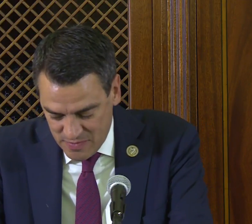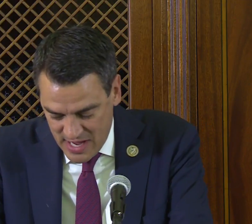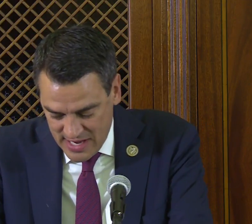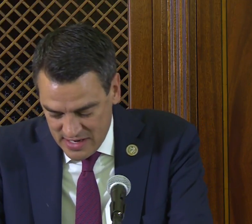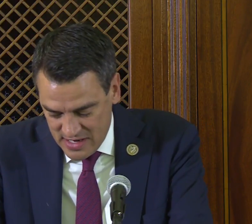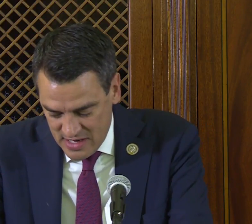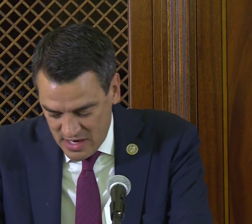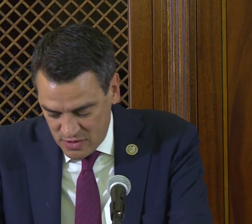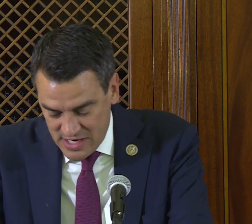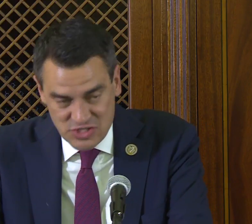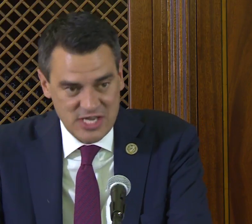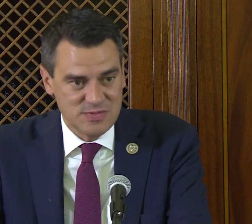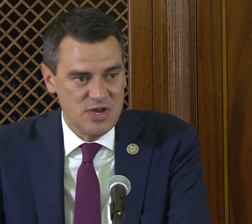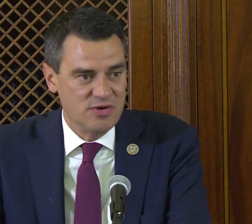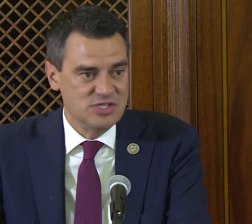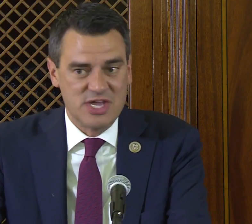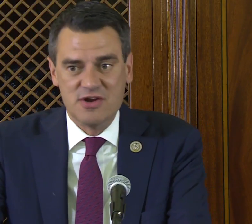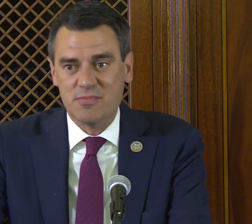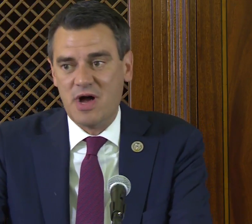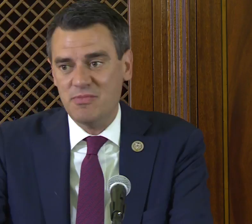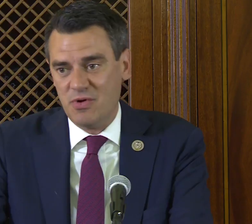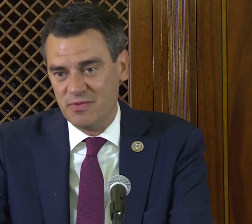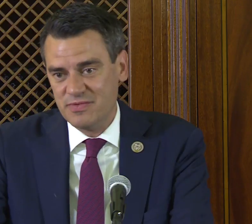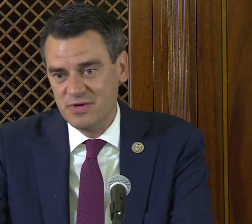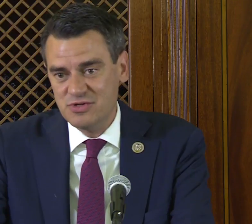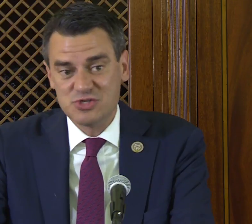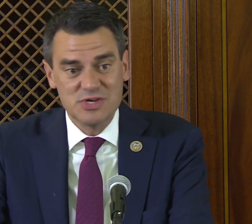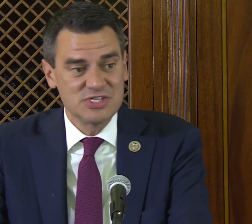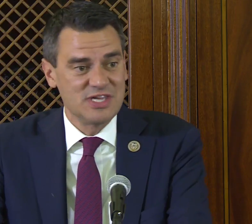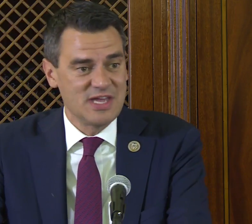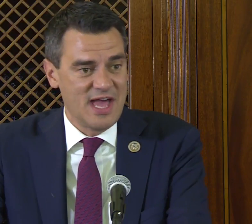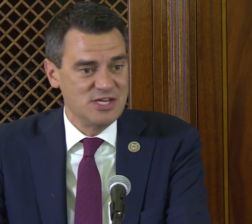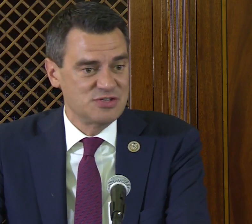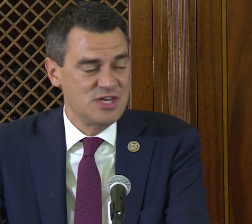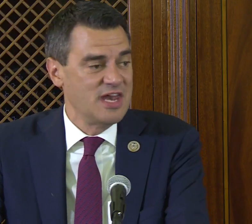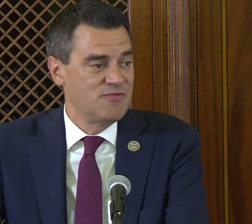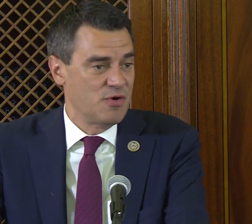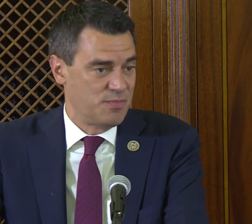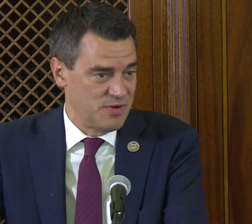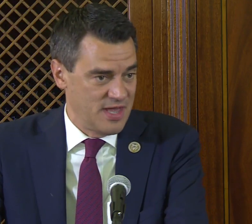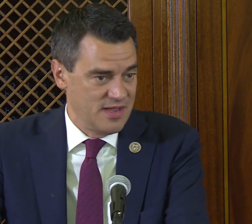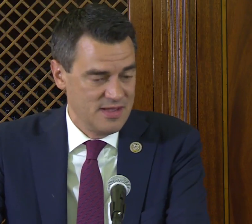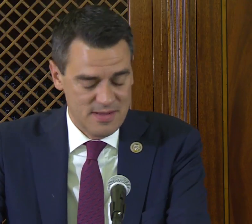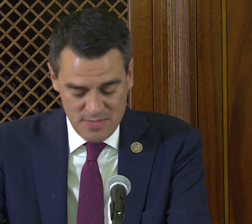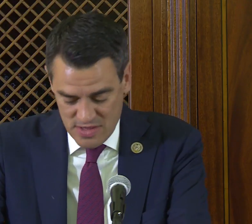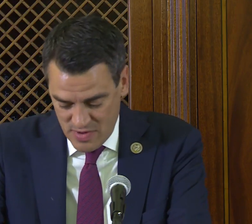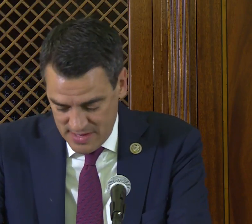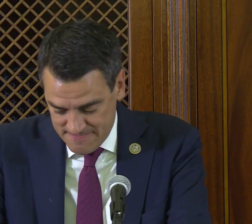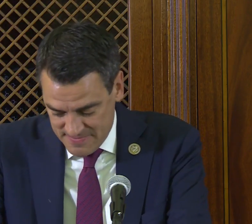by a great statesman known as Senator Bob Dole, who just recently had his 94th birthday, by the way.